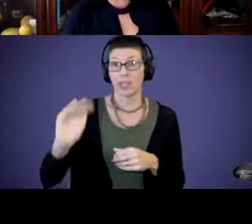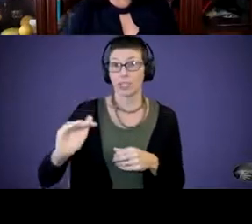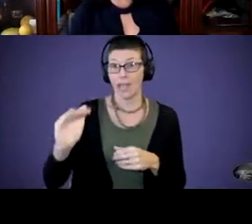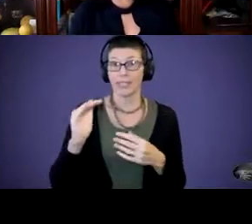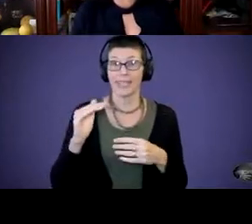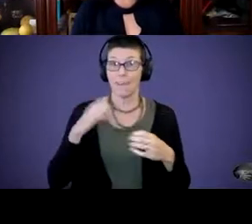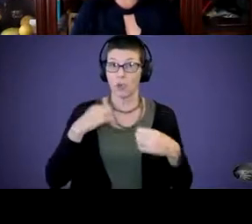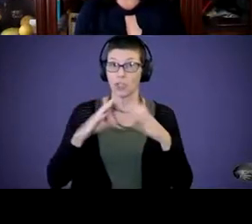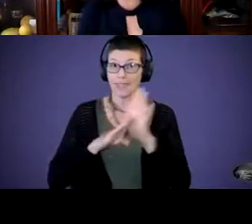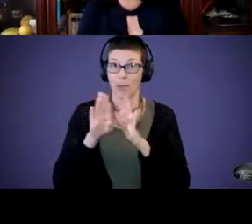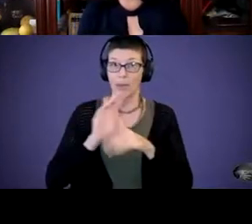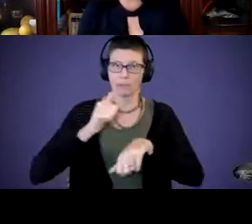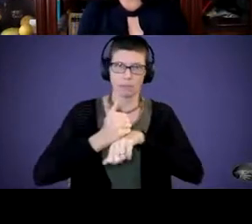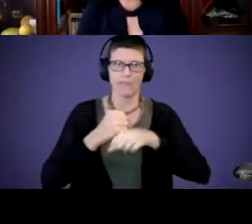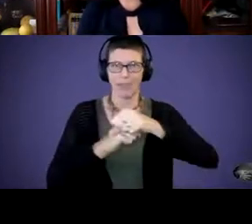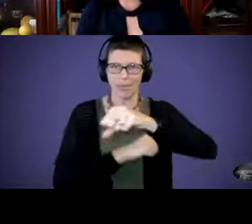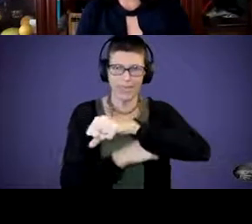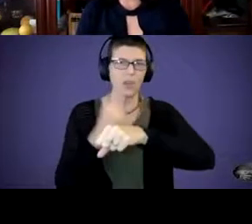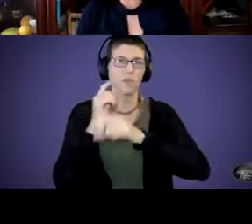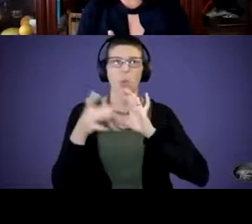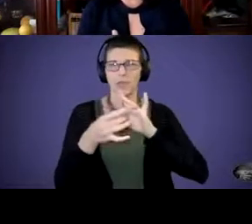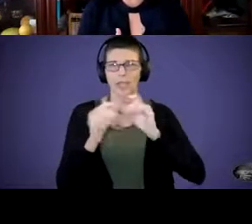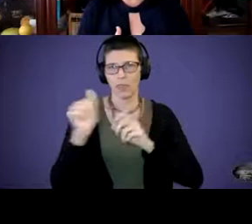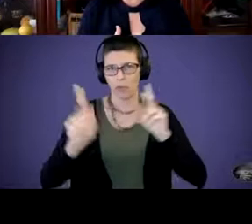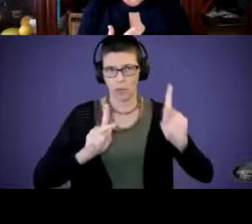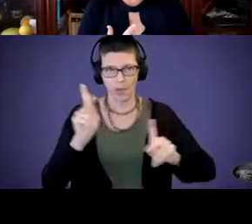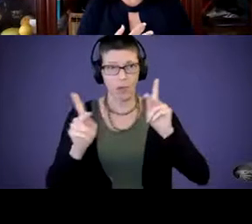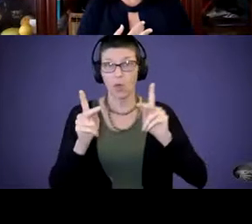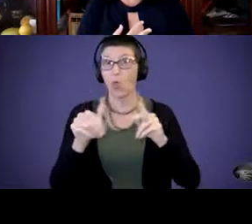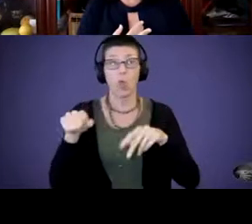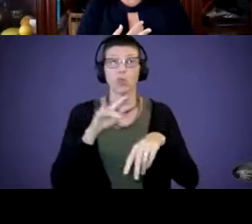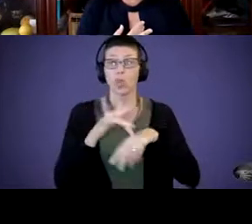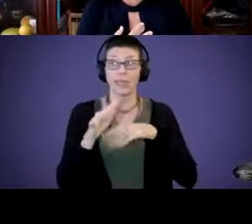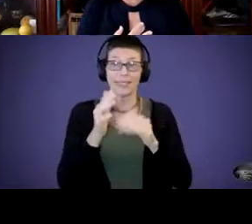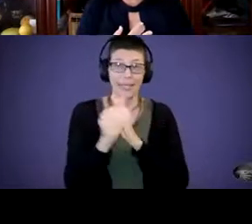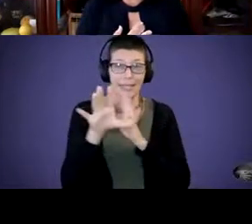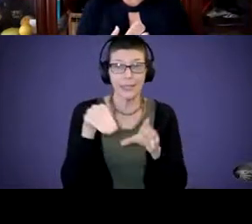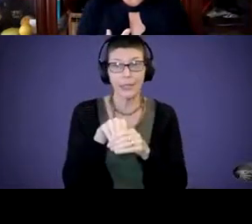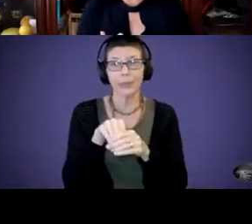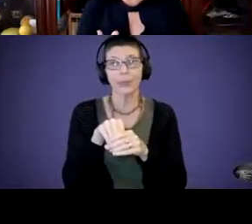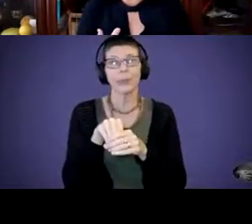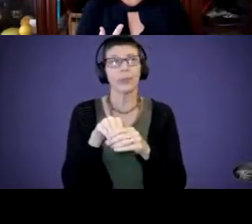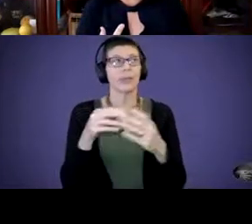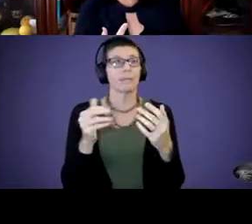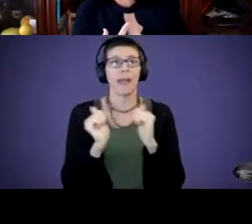for relationships with others. These early skills include everything from how your child understands